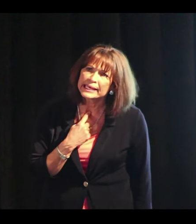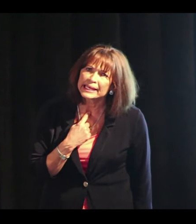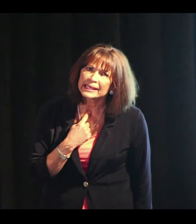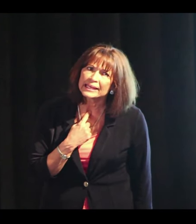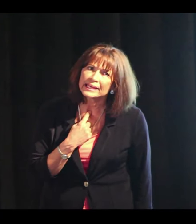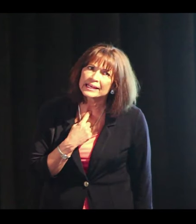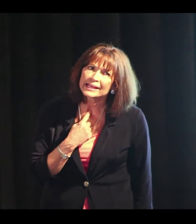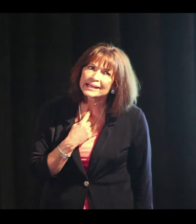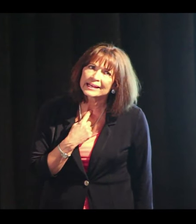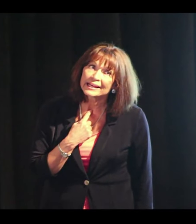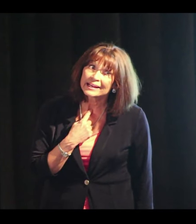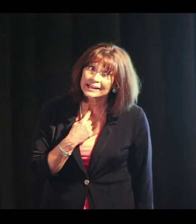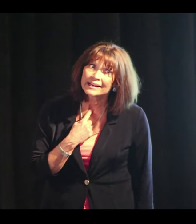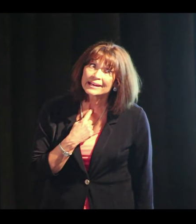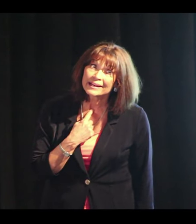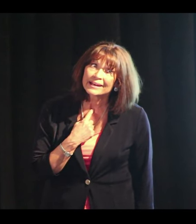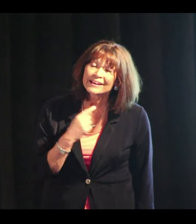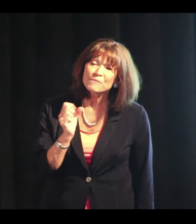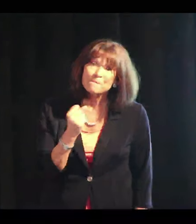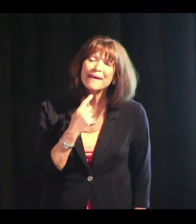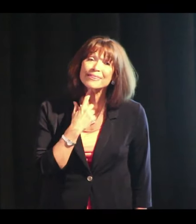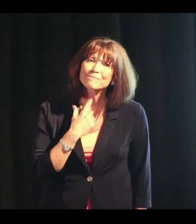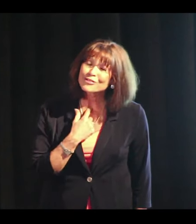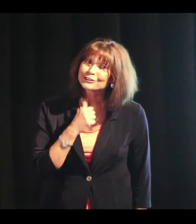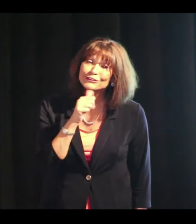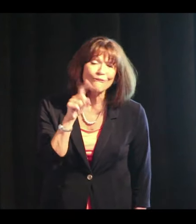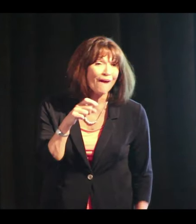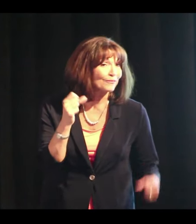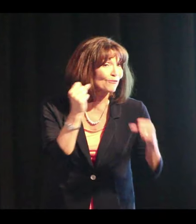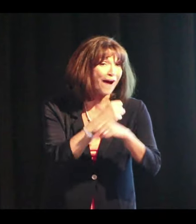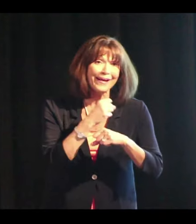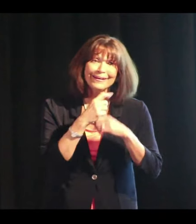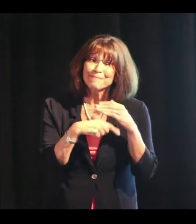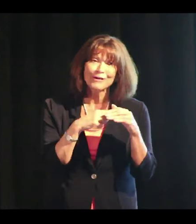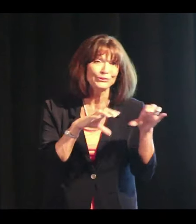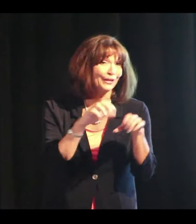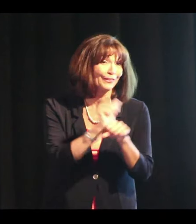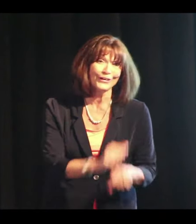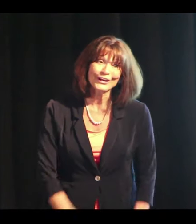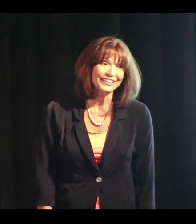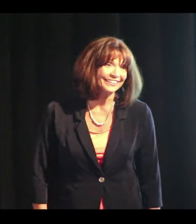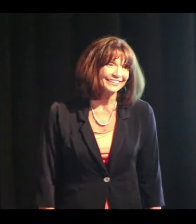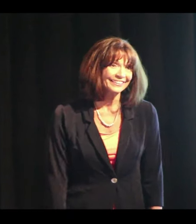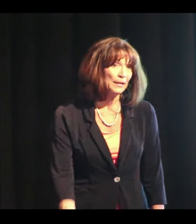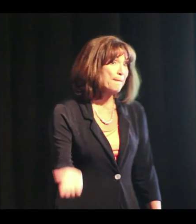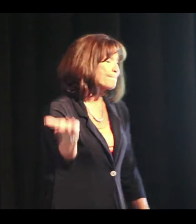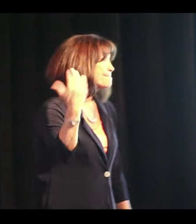If you make them thirsty, you don't have to fight about doing the work.